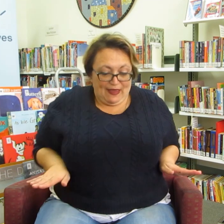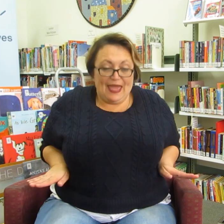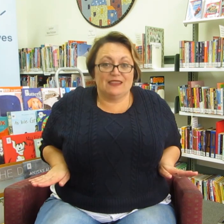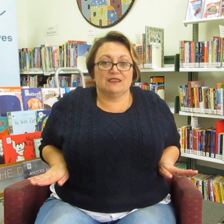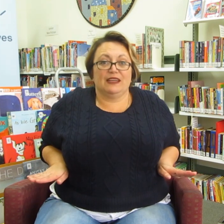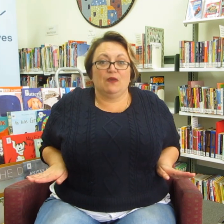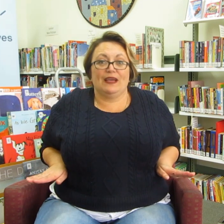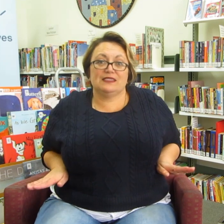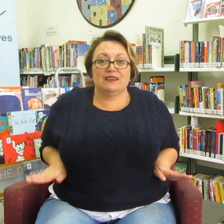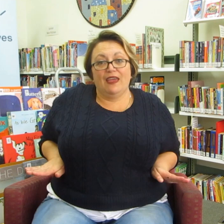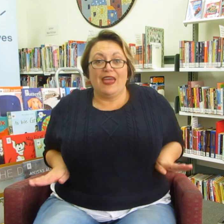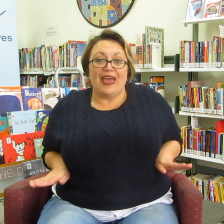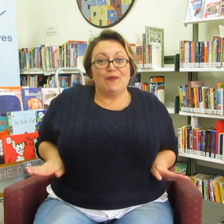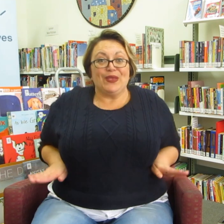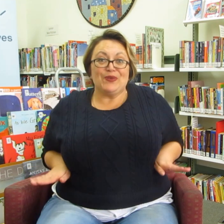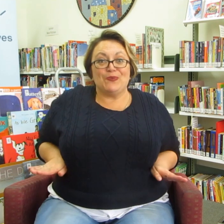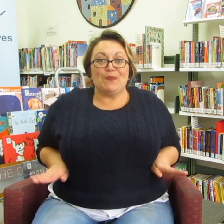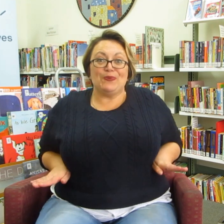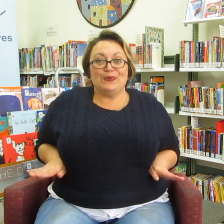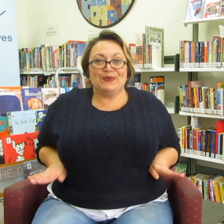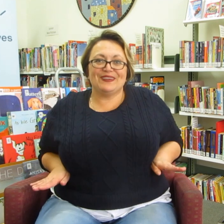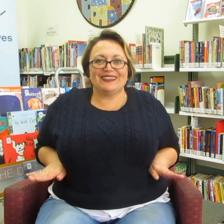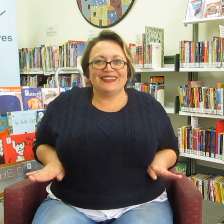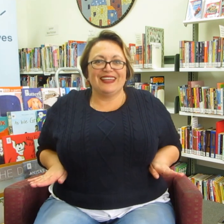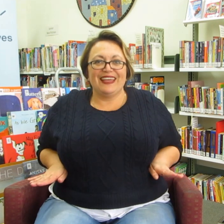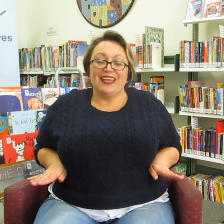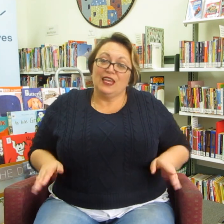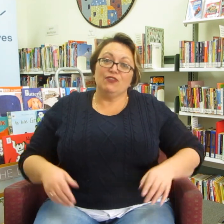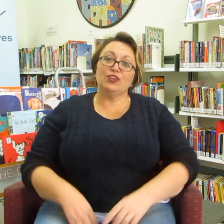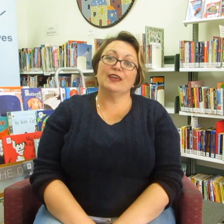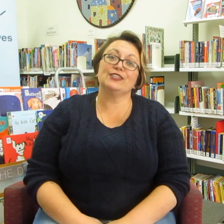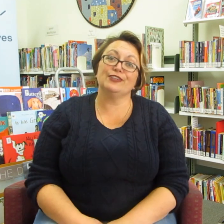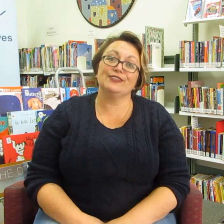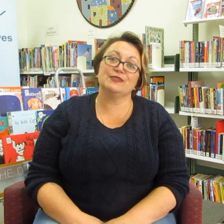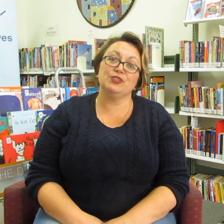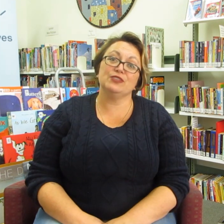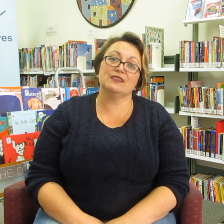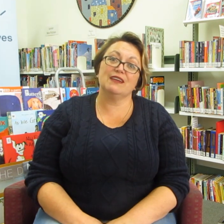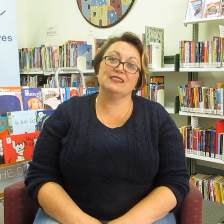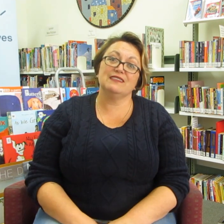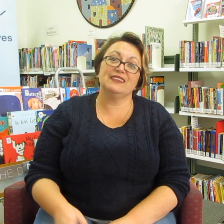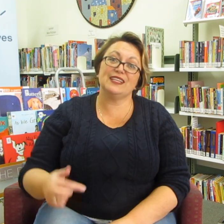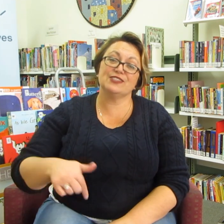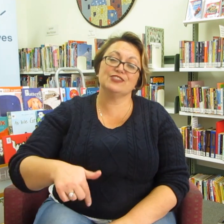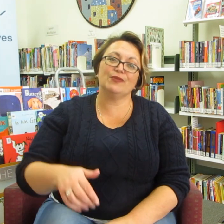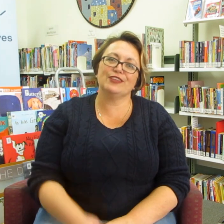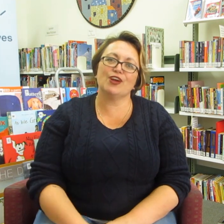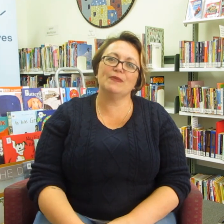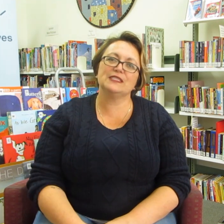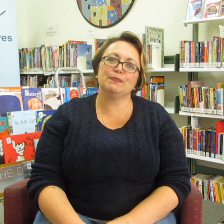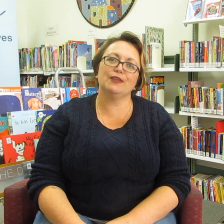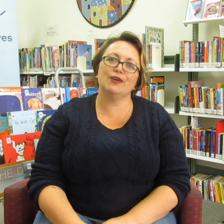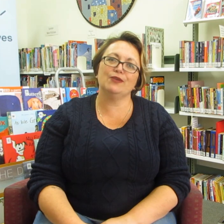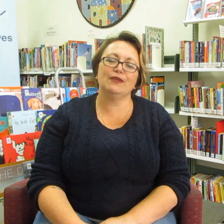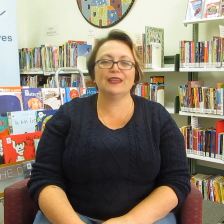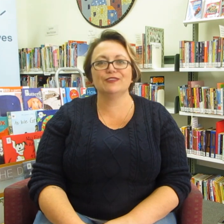we are going to put our hands on our waist and we're going to wobble. if you would like to learn some new Auslan signs let us know in the comments below